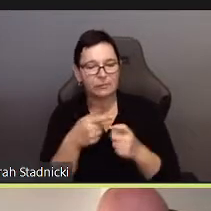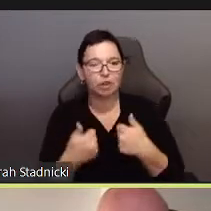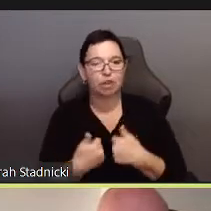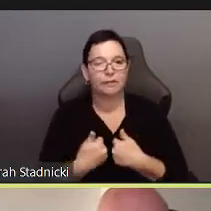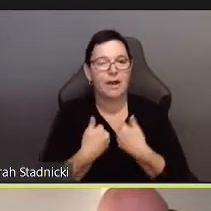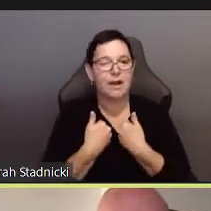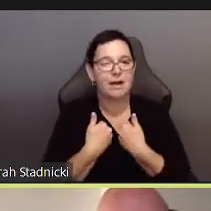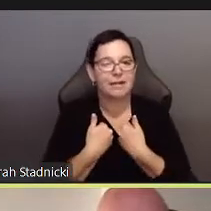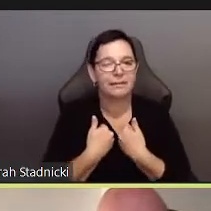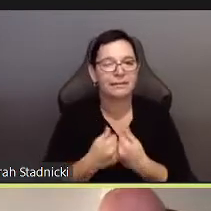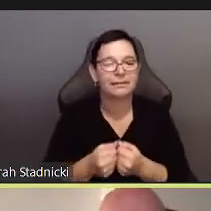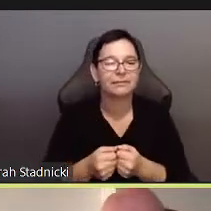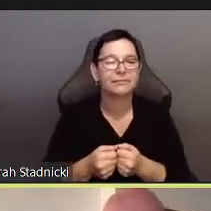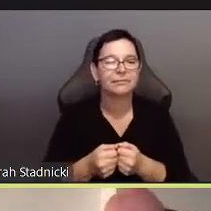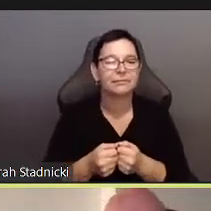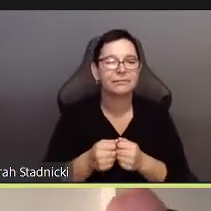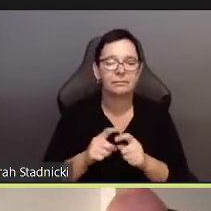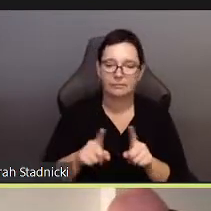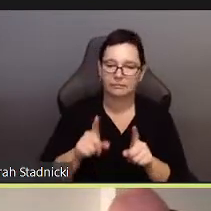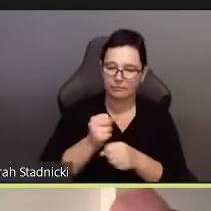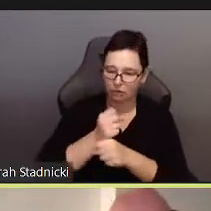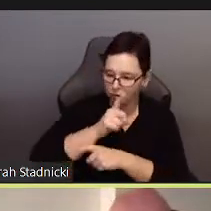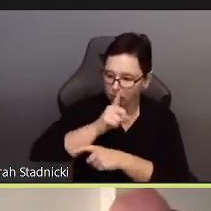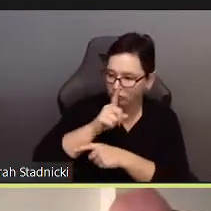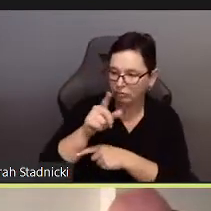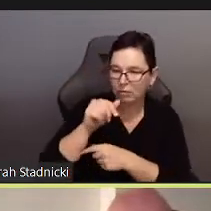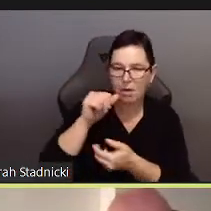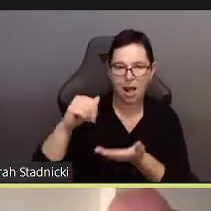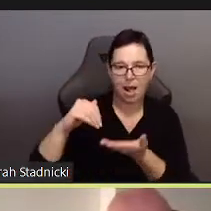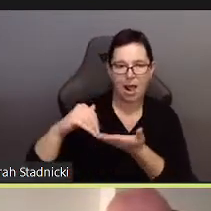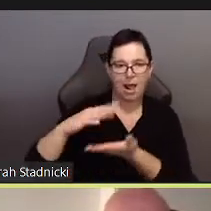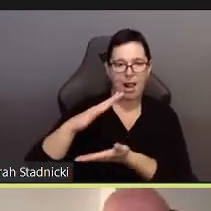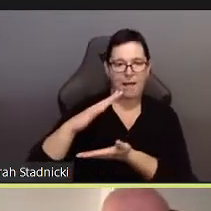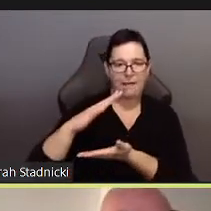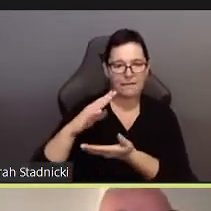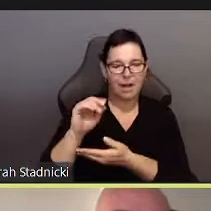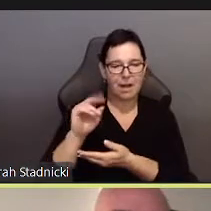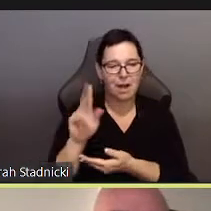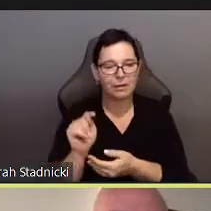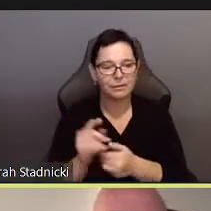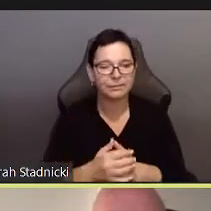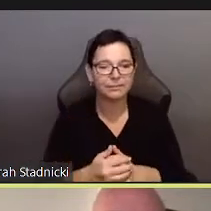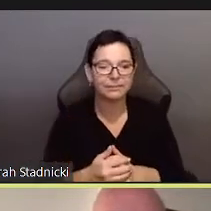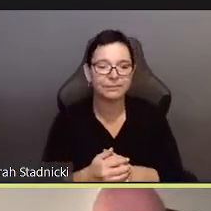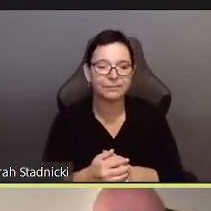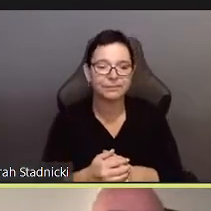To be a winner - not contract the virus.